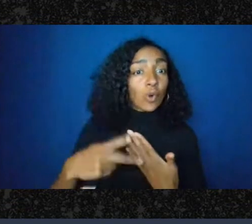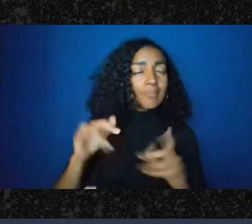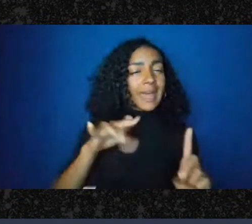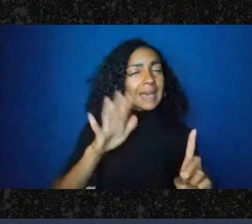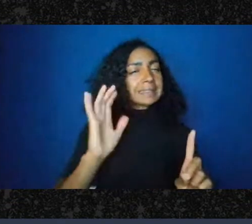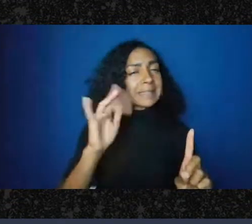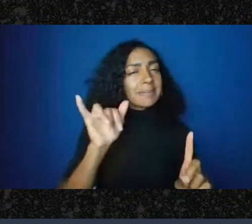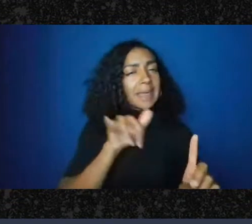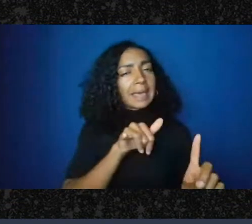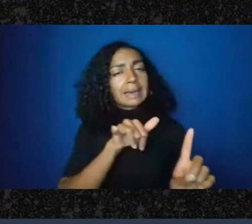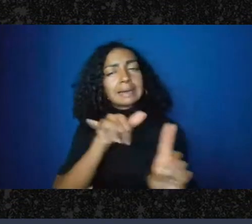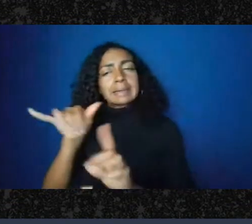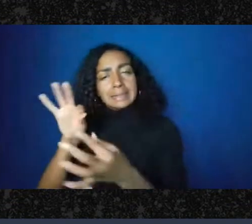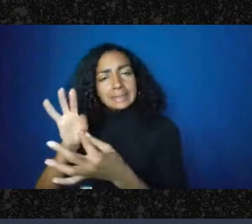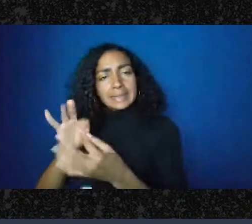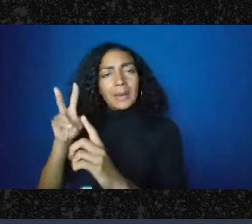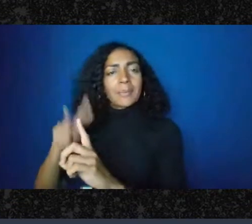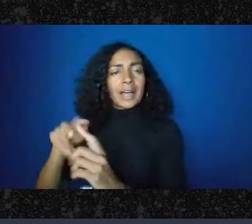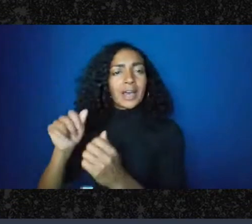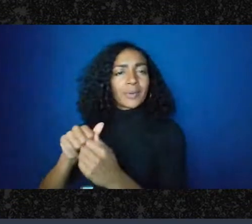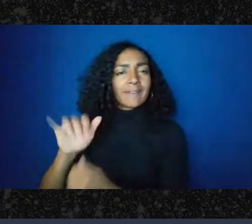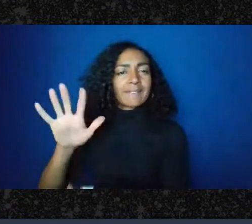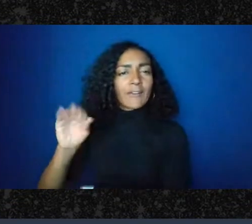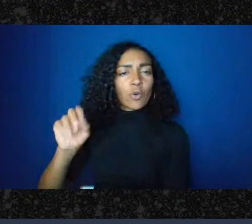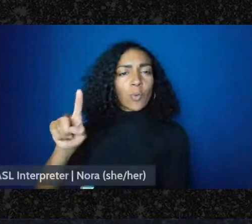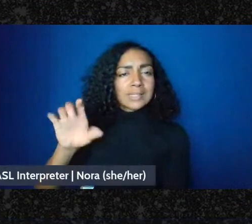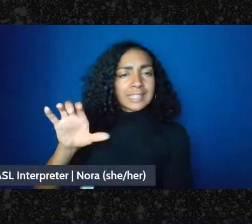But, you know, it's going to depend a little bit on the details. DEAN: